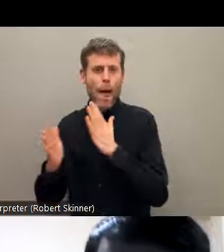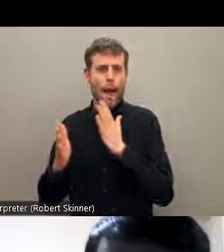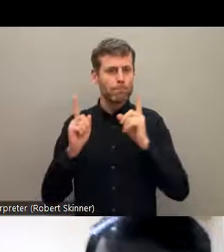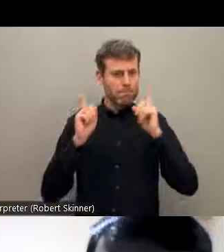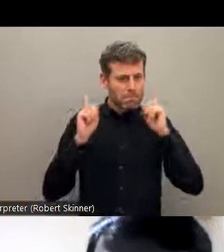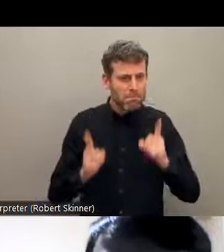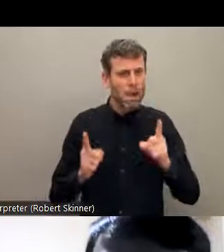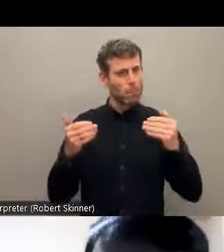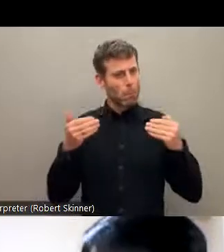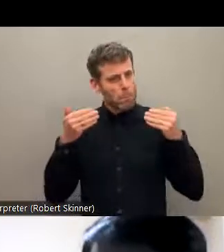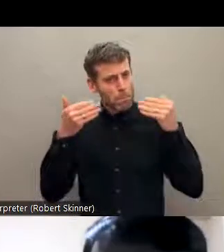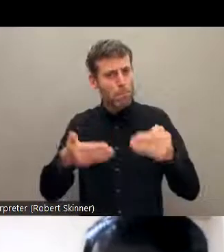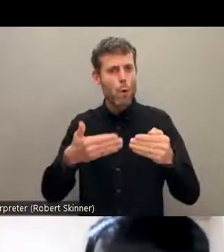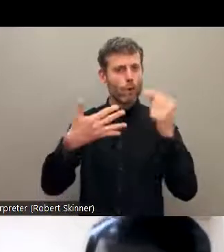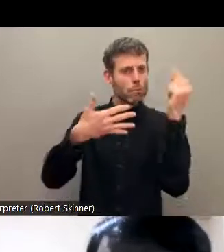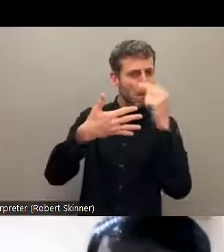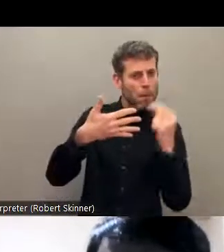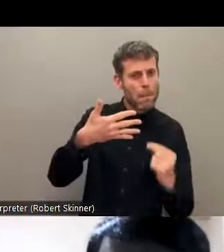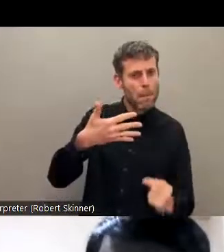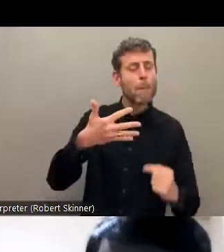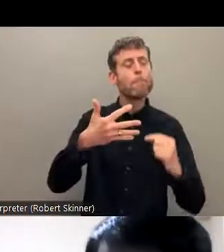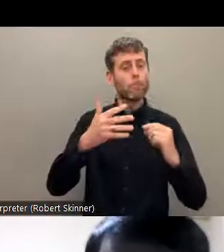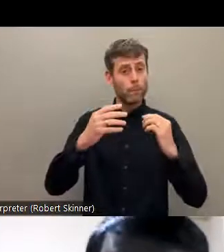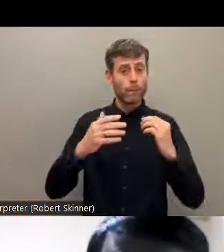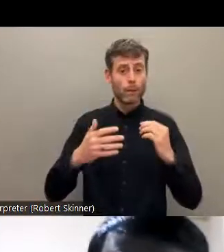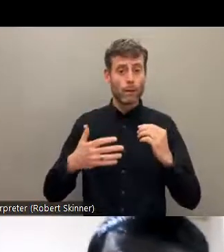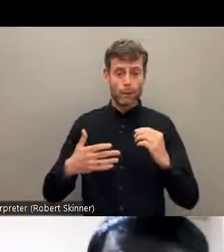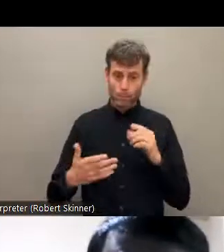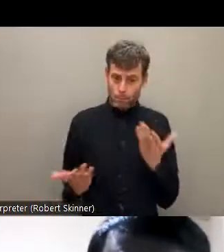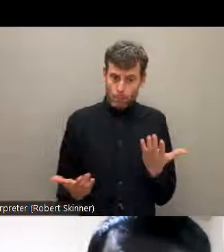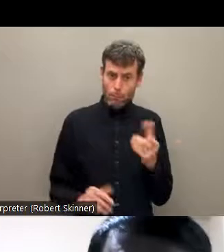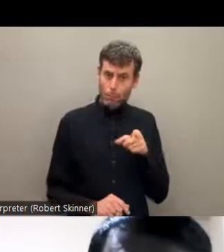this type of needs of the Dalits with disabilities.